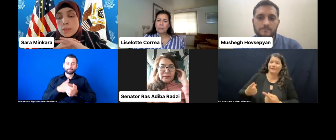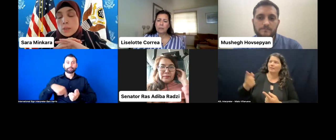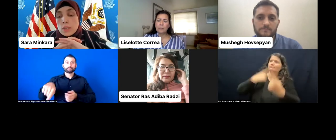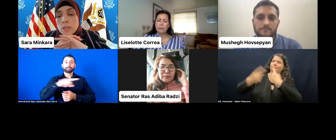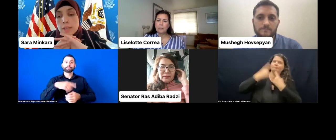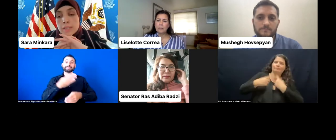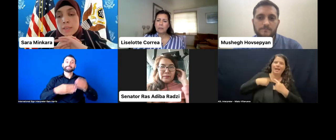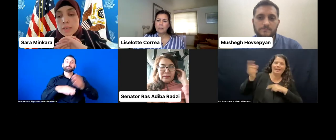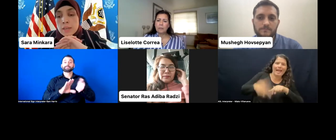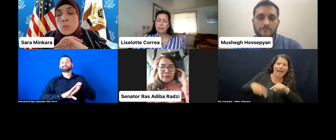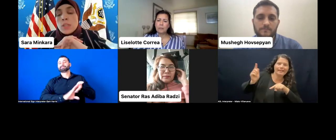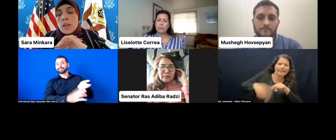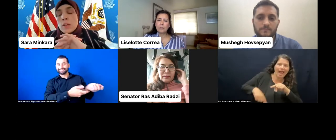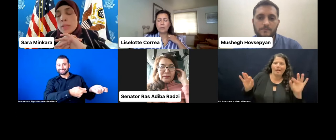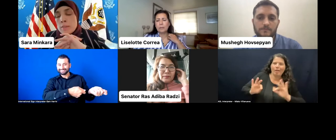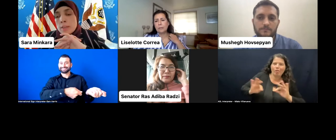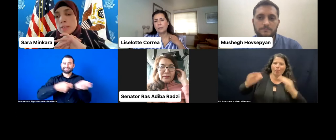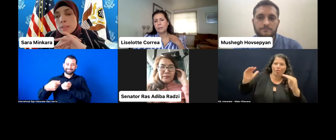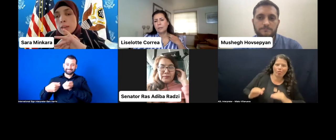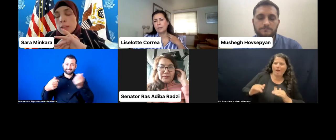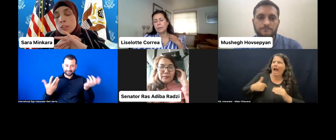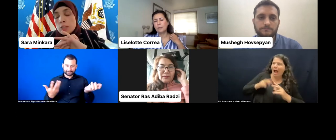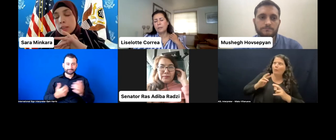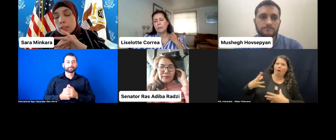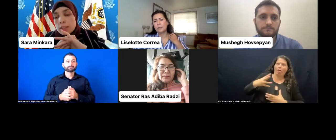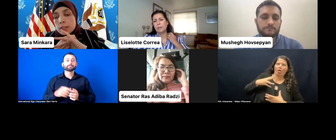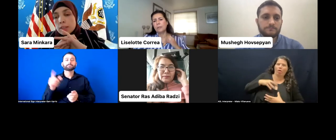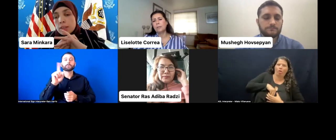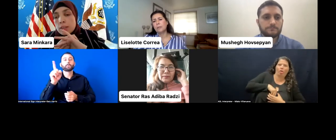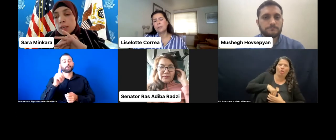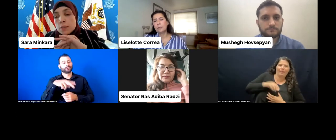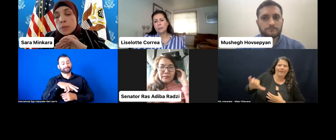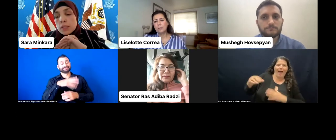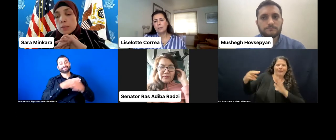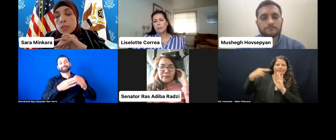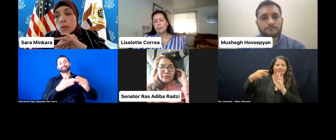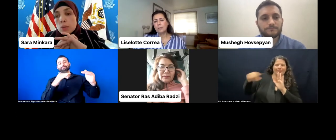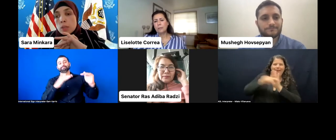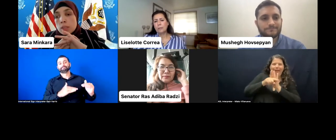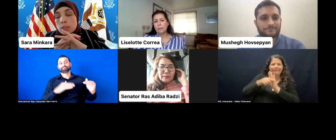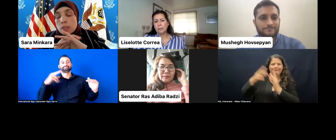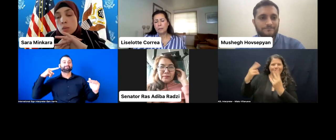you're less than," well, I'll believe that. I'll internalize that. And if someone tells me, you know,